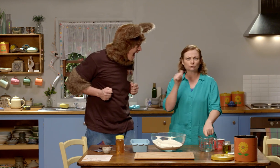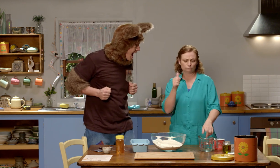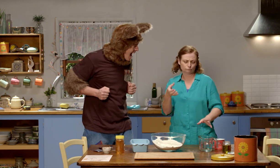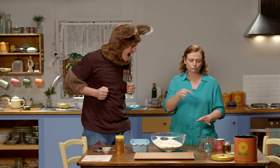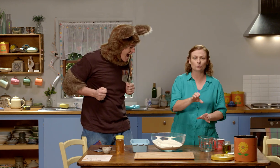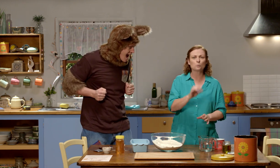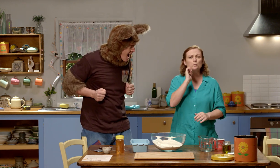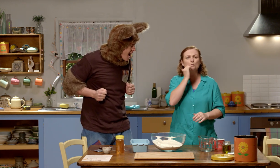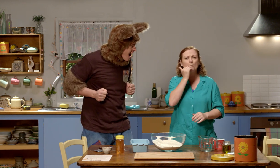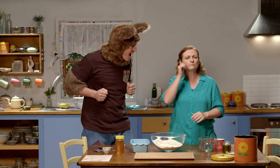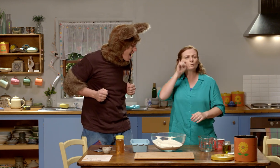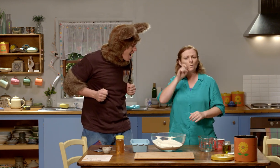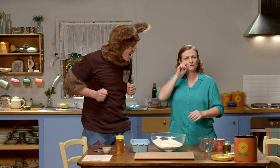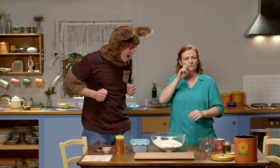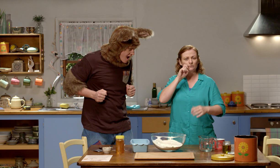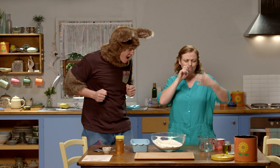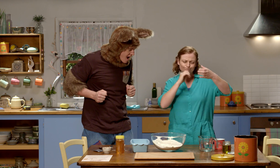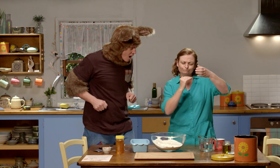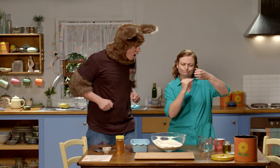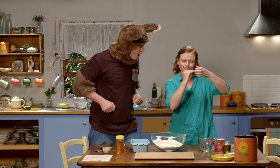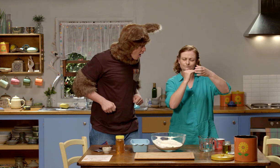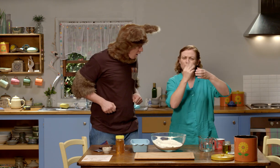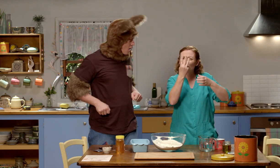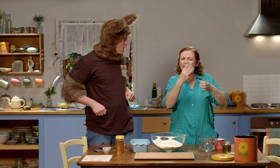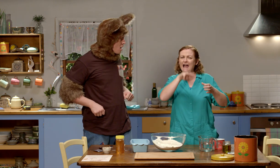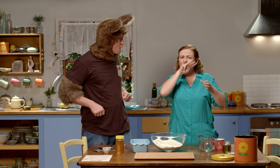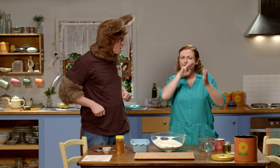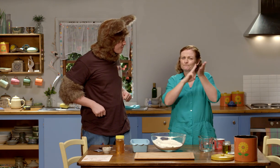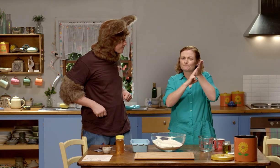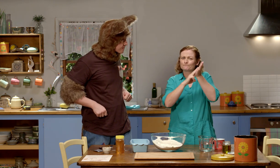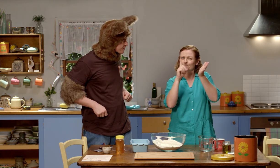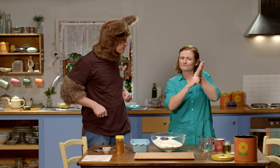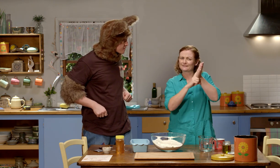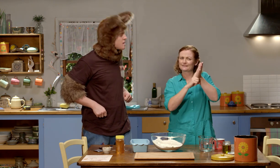I've already got 300 millilitres of warm water in this jug.